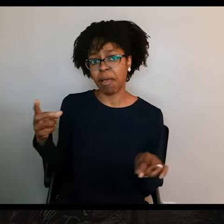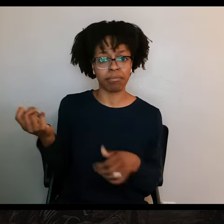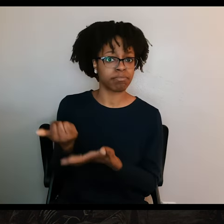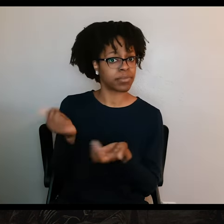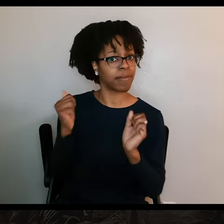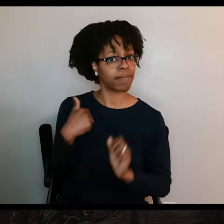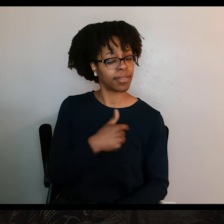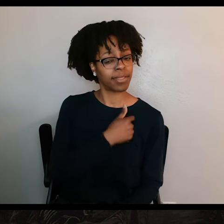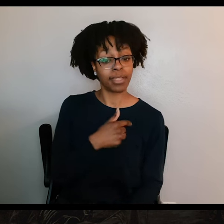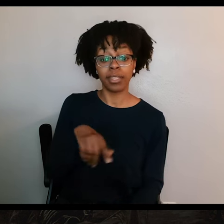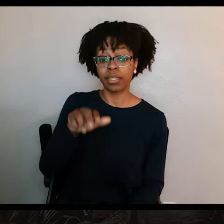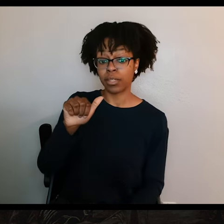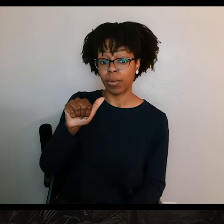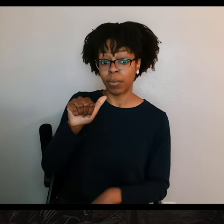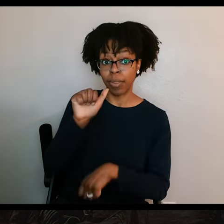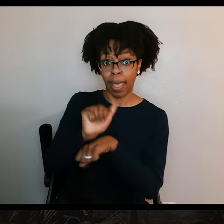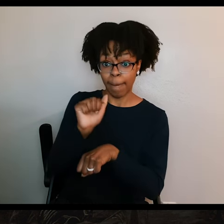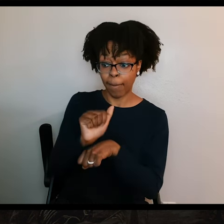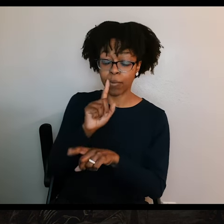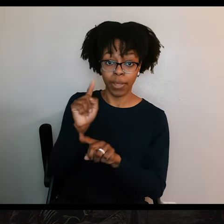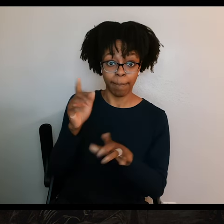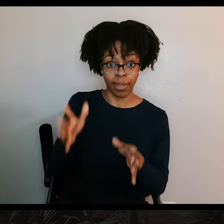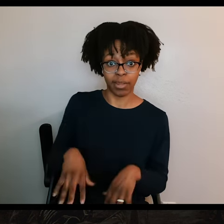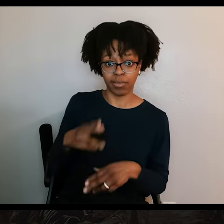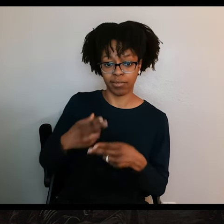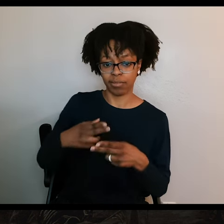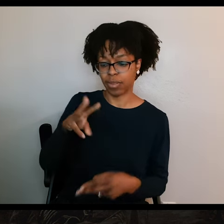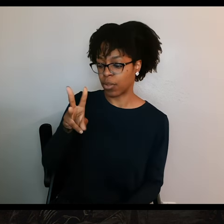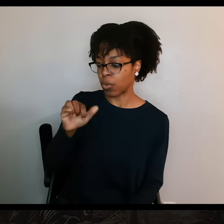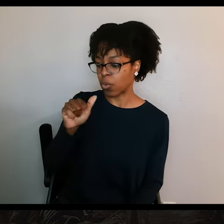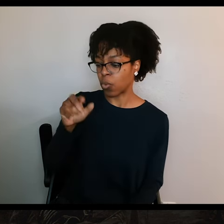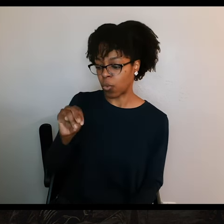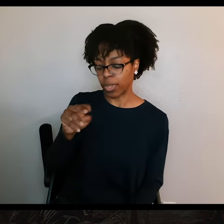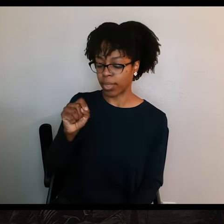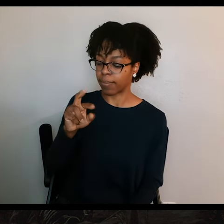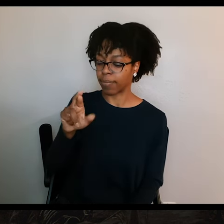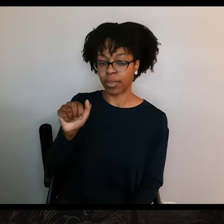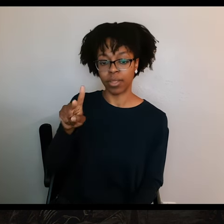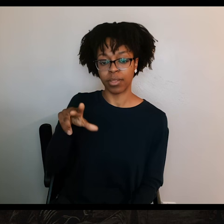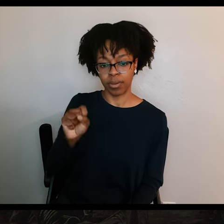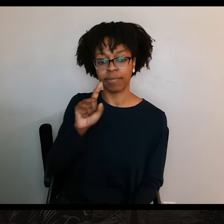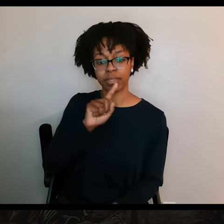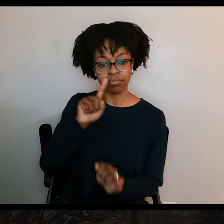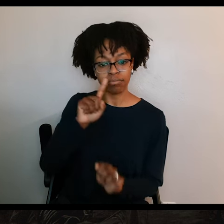So the commander of the Alamo, a guy named William Barrett Travis, sent a rider down to Goliad, who arrived on February 25, to ask for help.